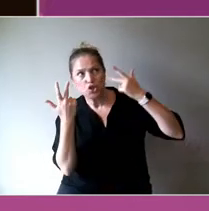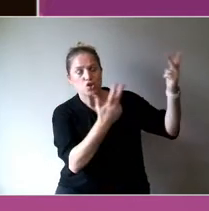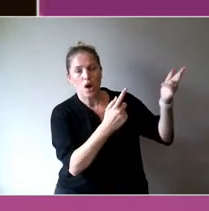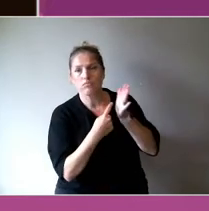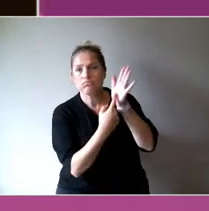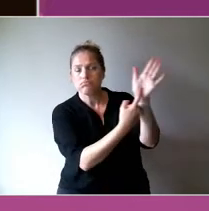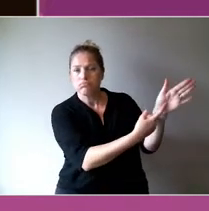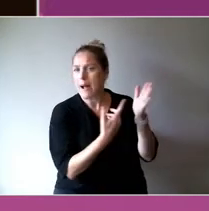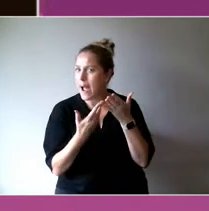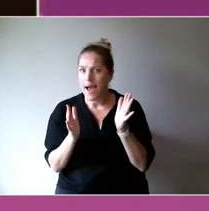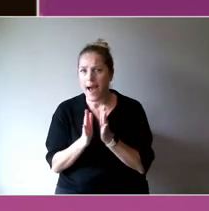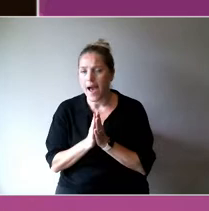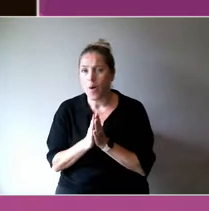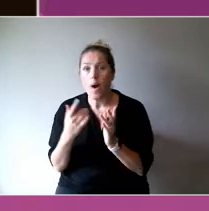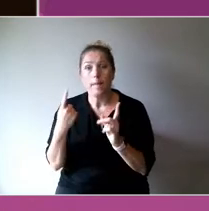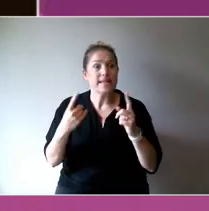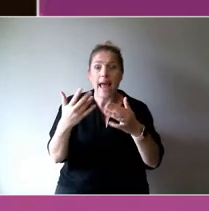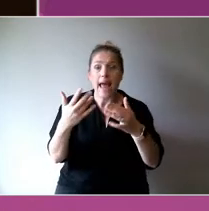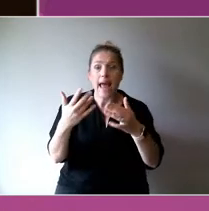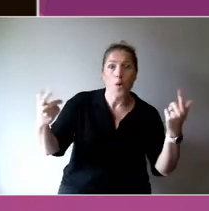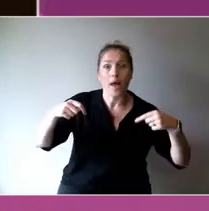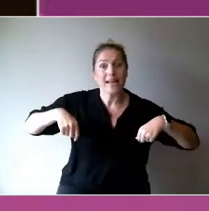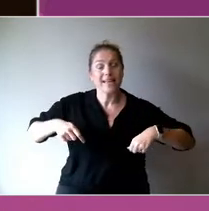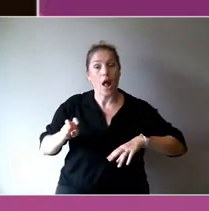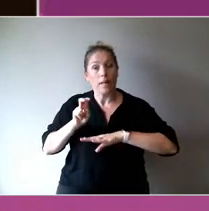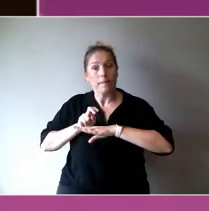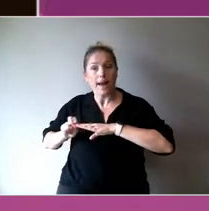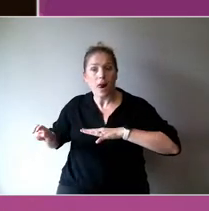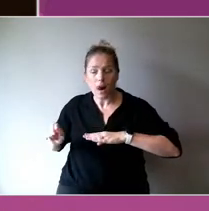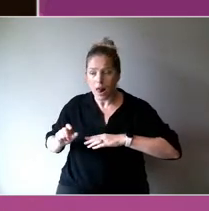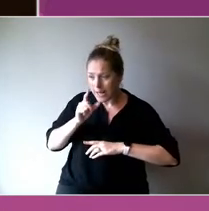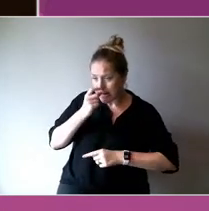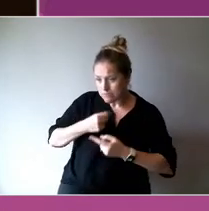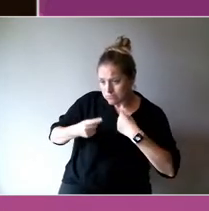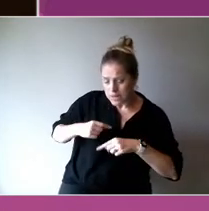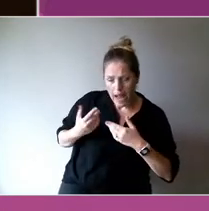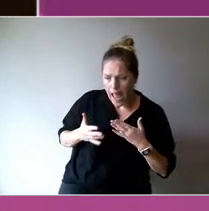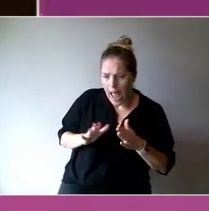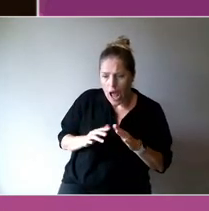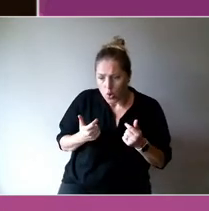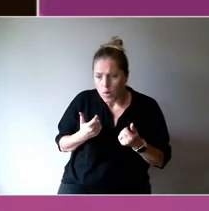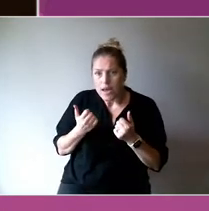I'm very keen to hear what people have to say on this. I will jump in.